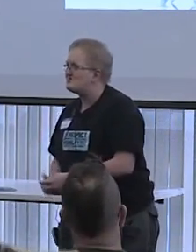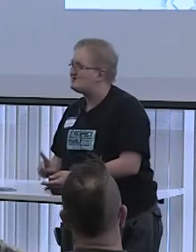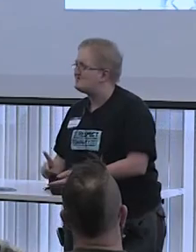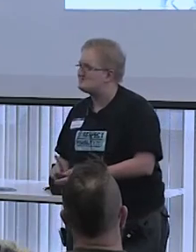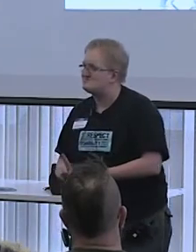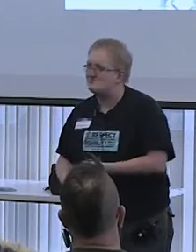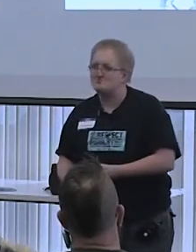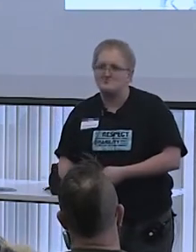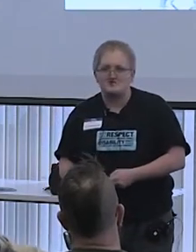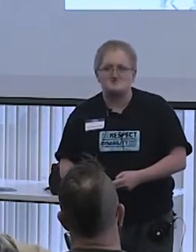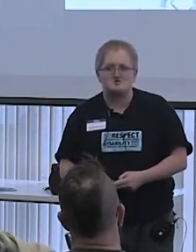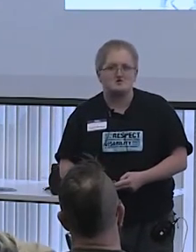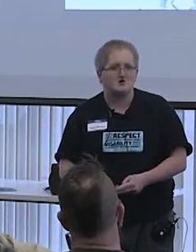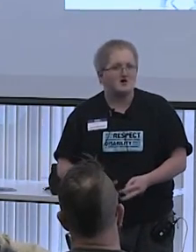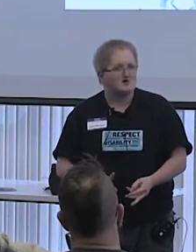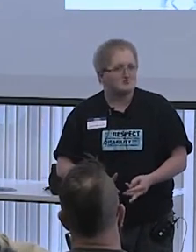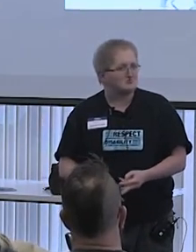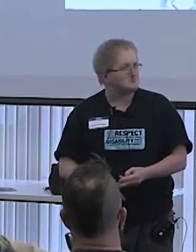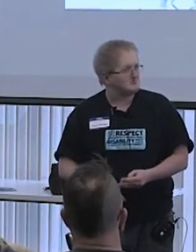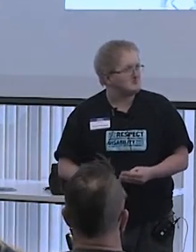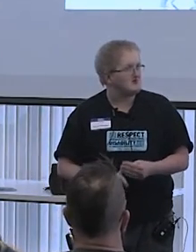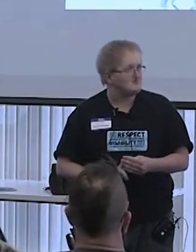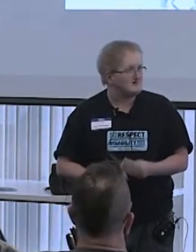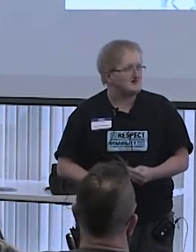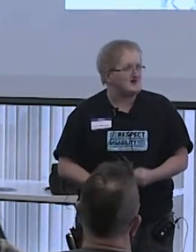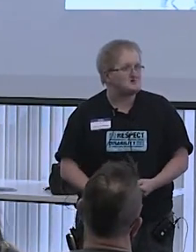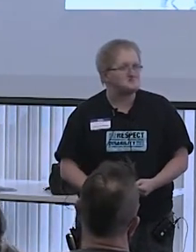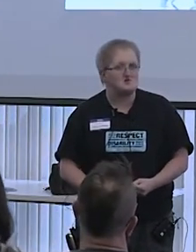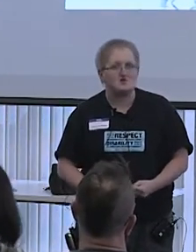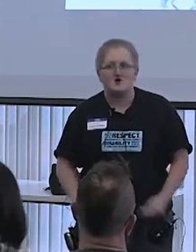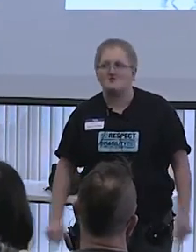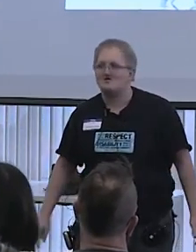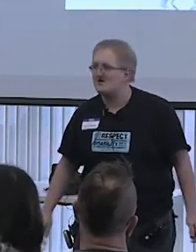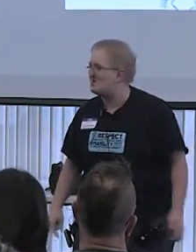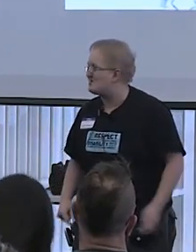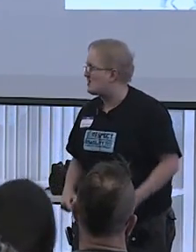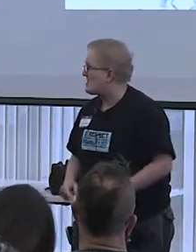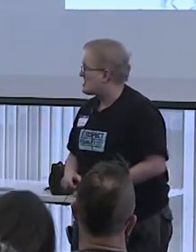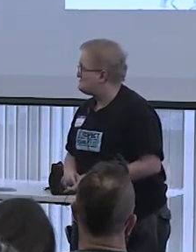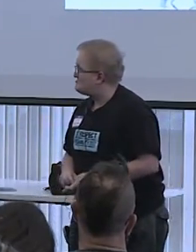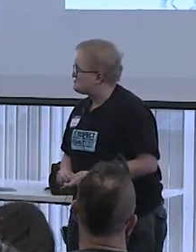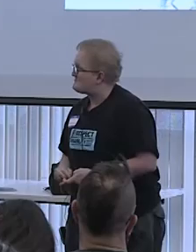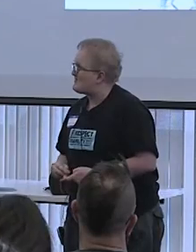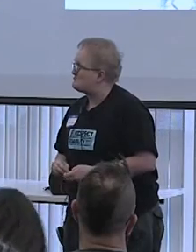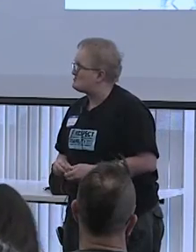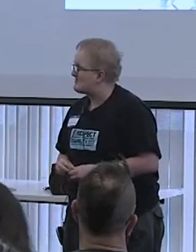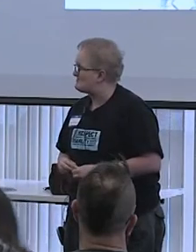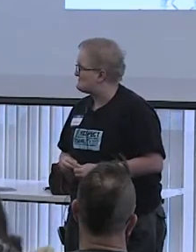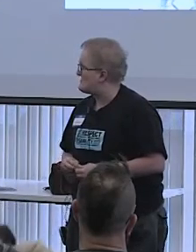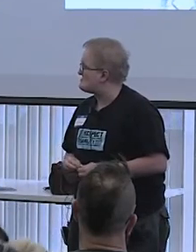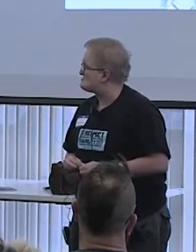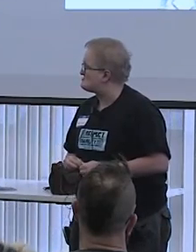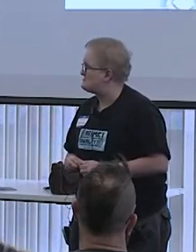institutionalization, forced surgery and medication, and abusive behavioral modification treatment